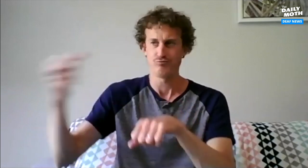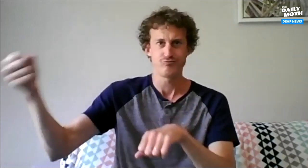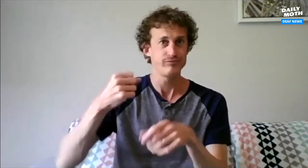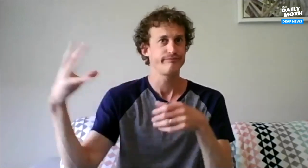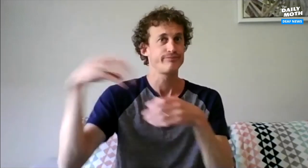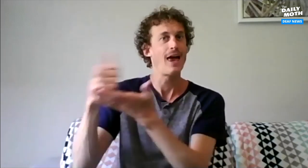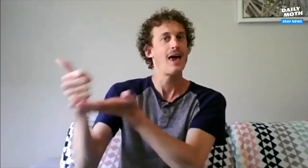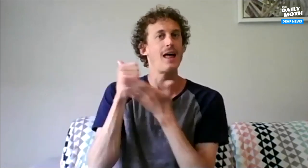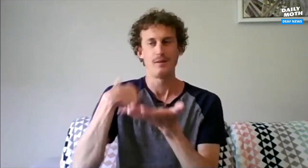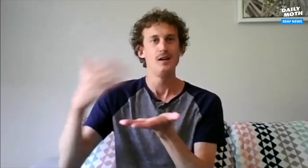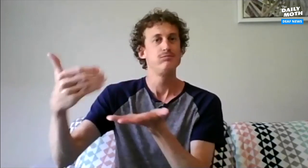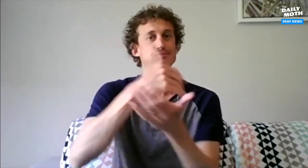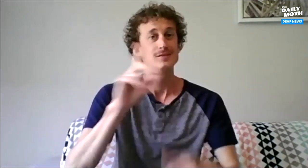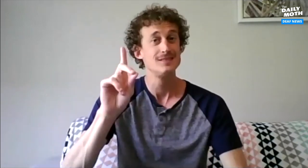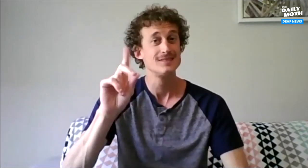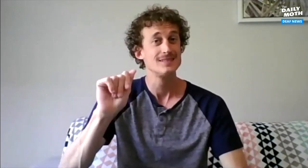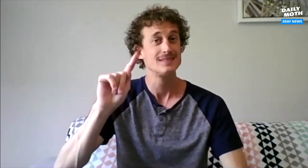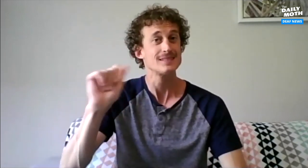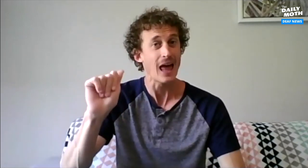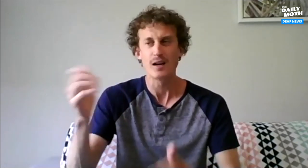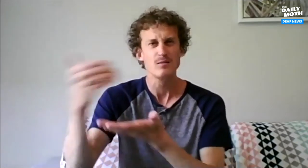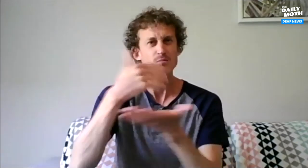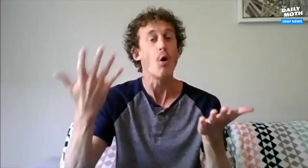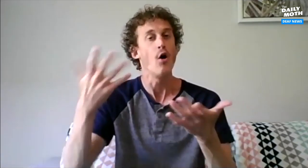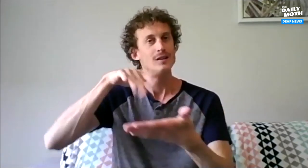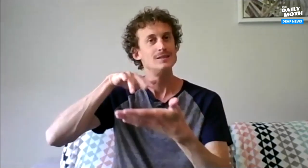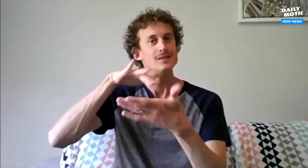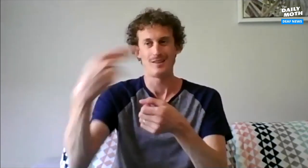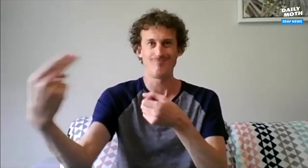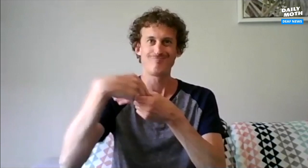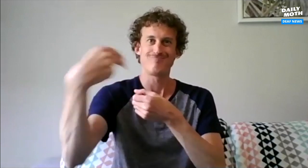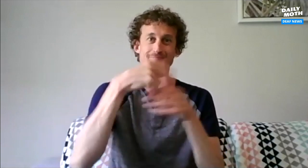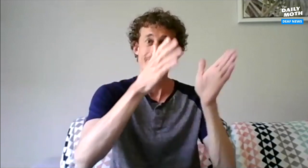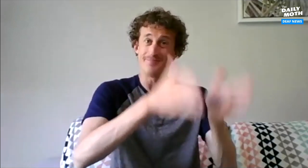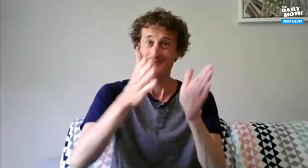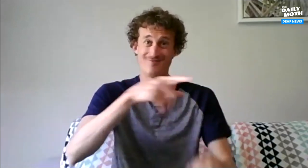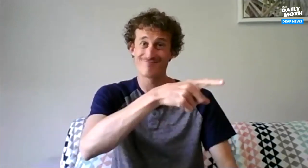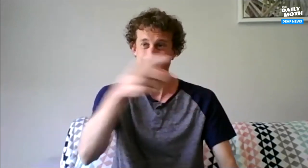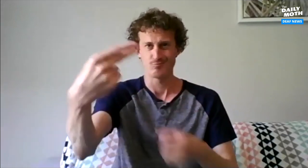Having them involved in the research helps me collect sufficient data to study.